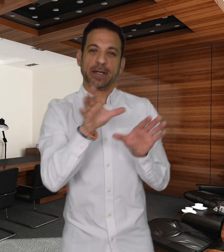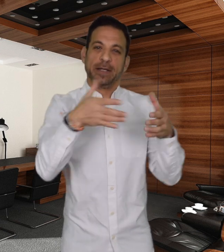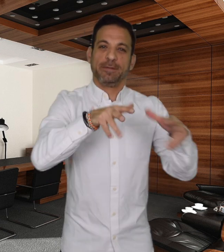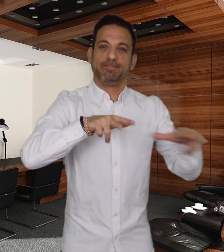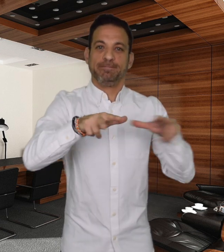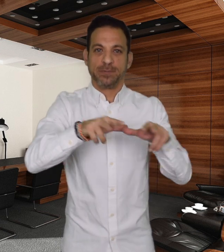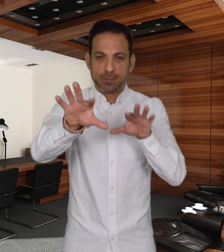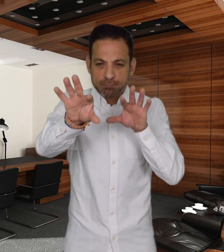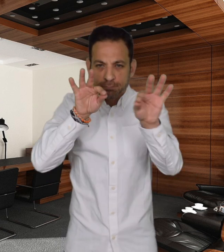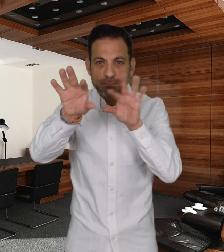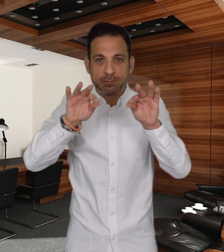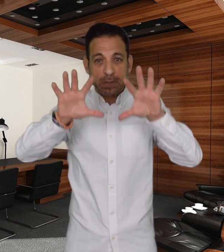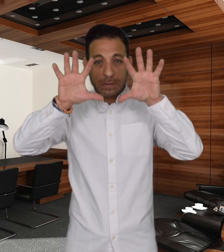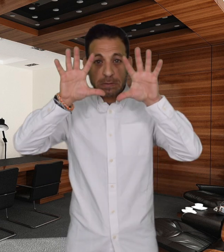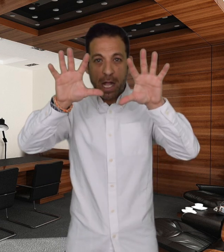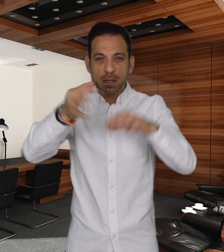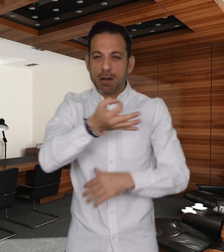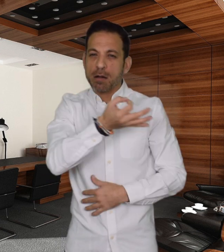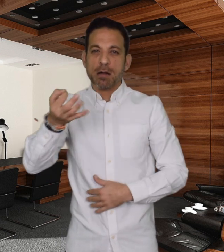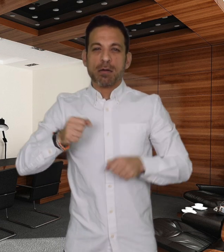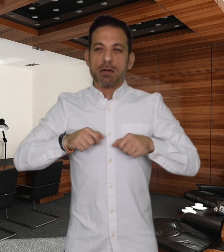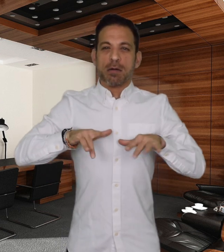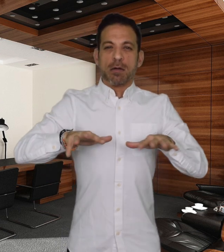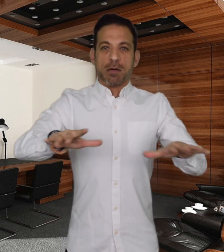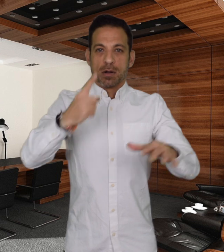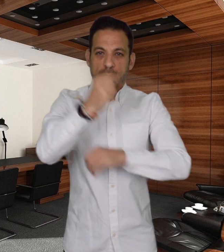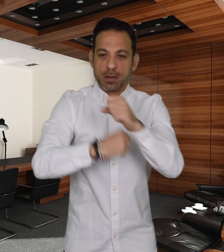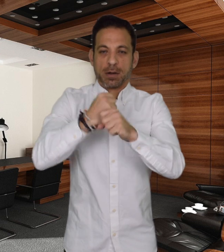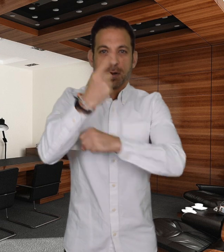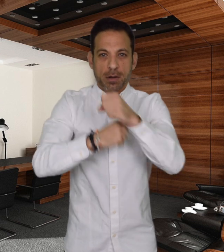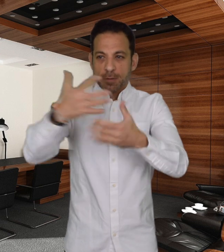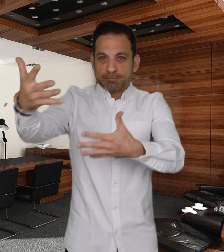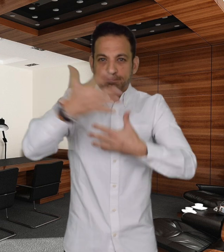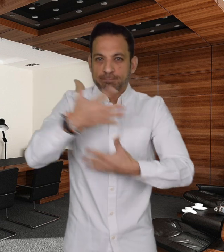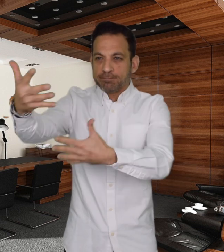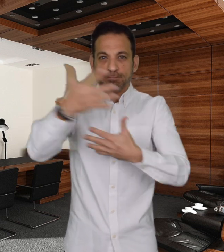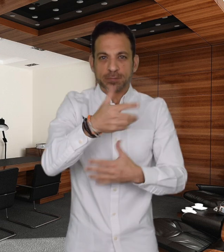positive energy and promote social integrity. Jiang Mengnan,